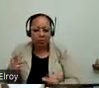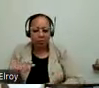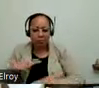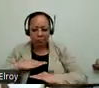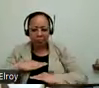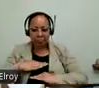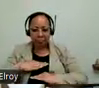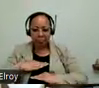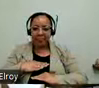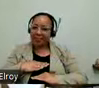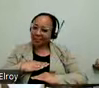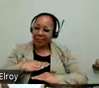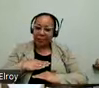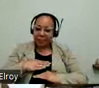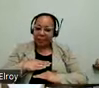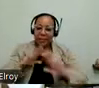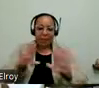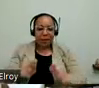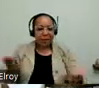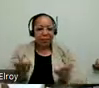great to be here. Among so many friends and so many people in our